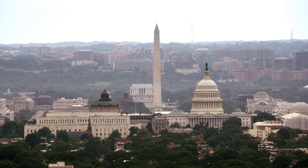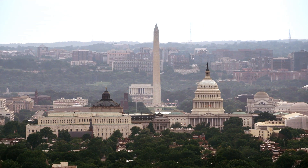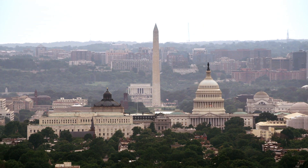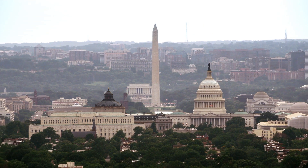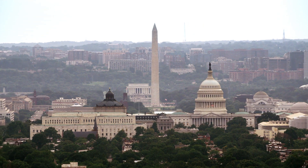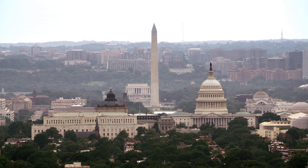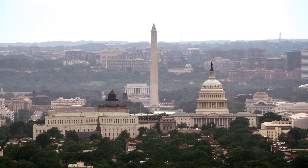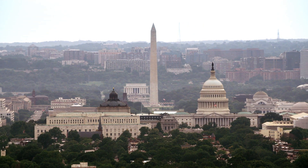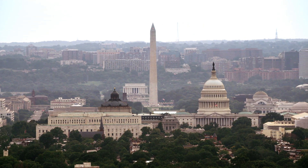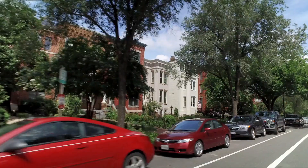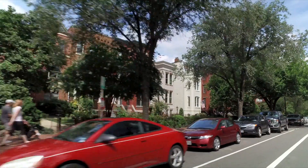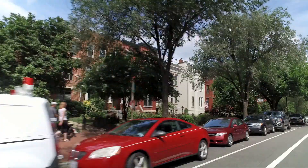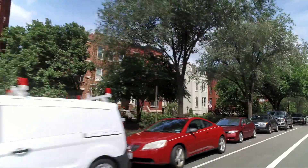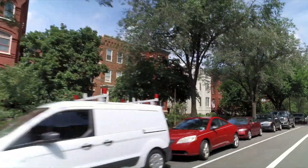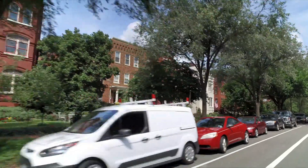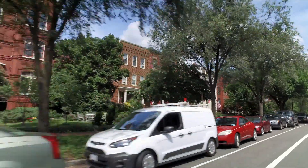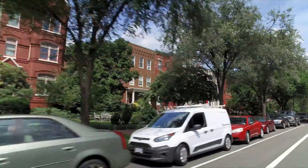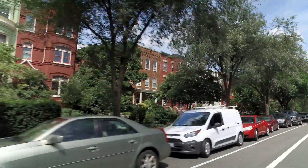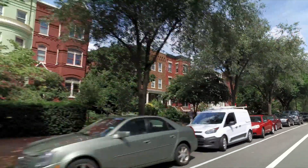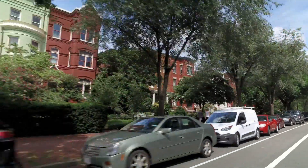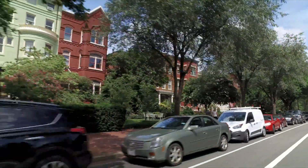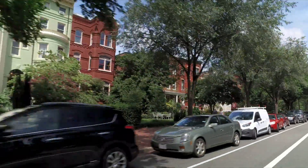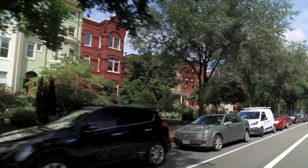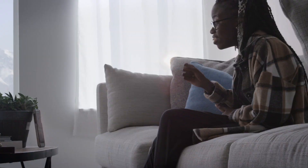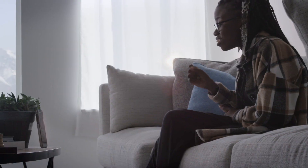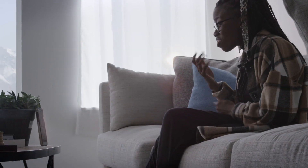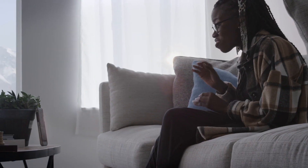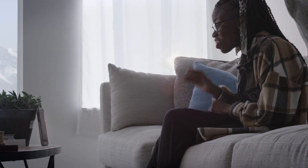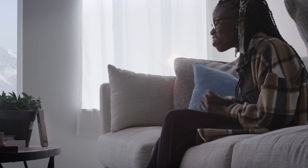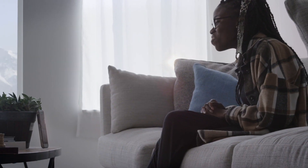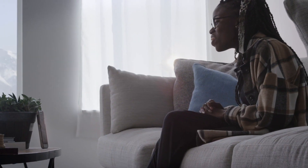Right after I graduated high school, I went to DC to study at Gallaudet University,